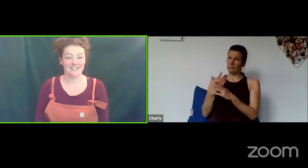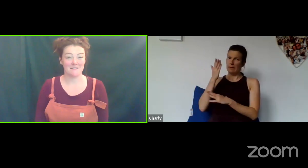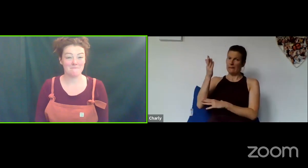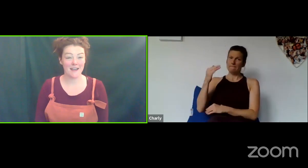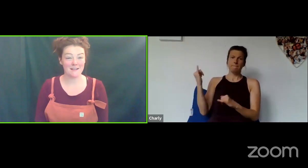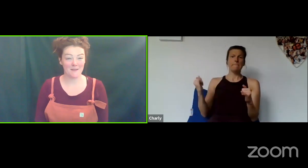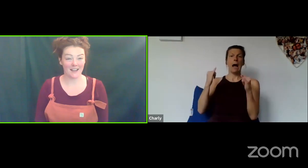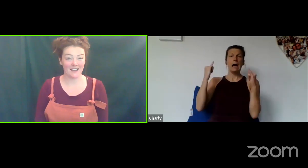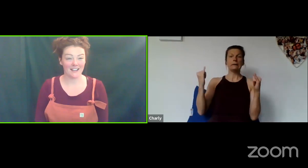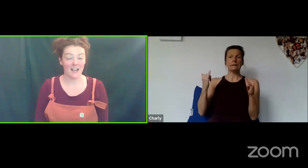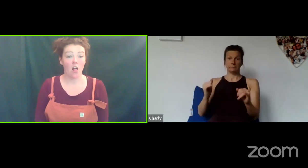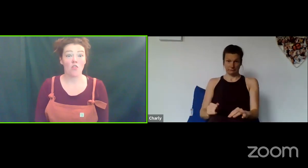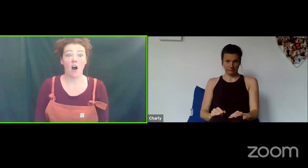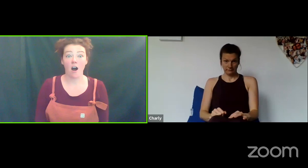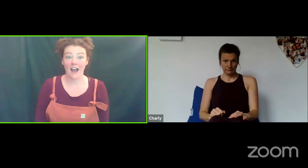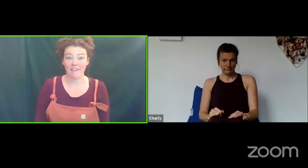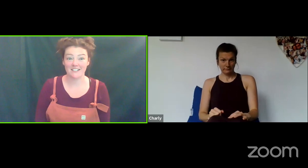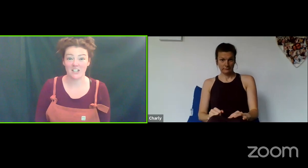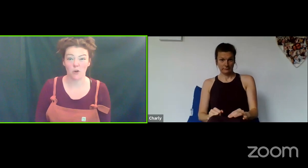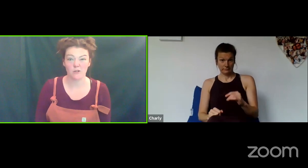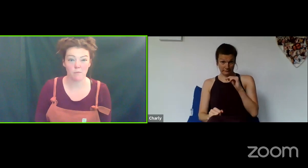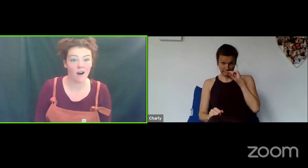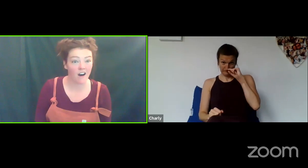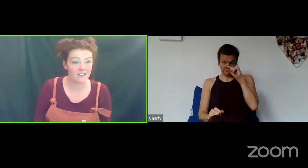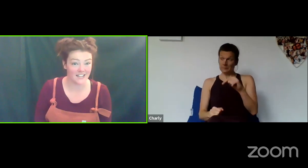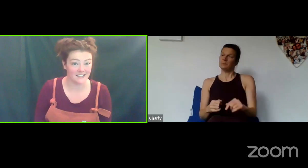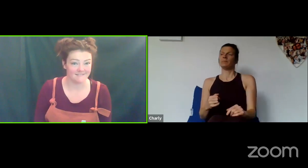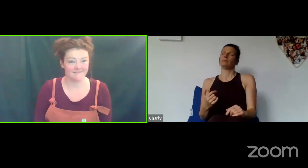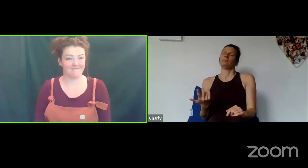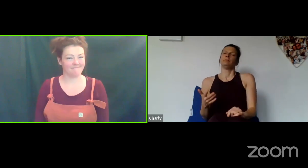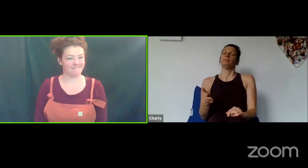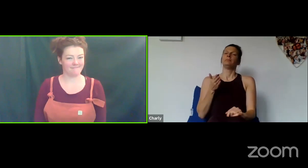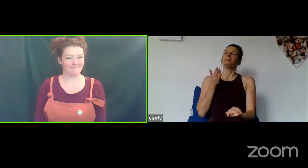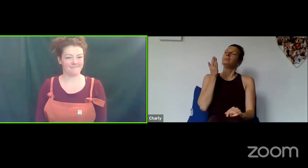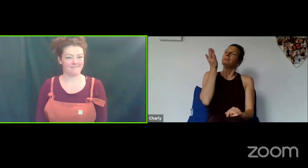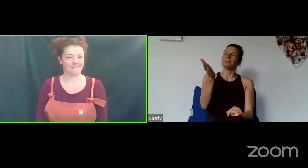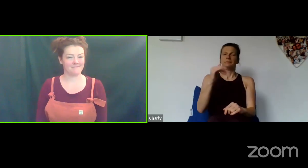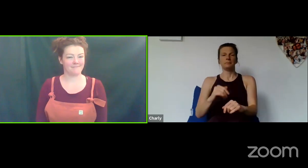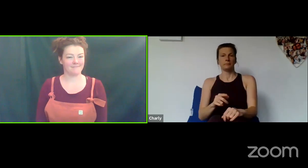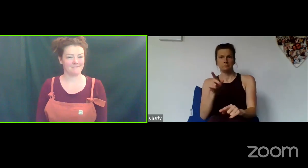It may be that our characters are going to a party.